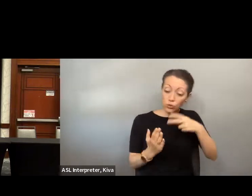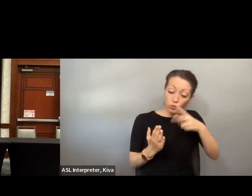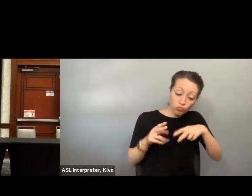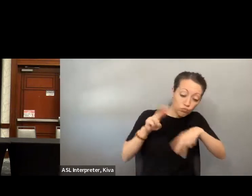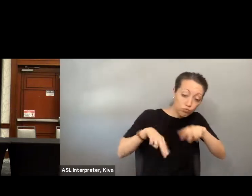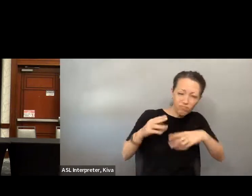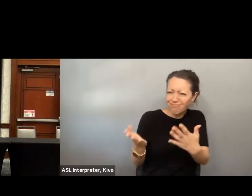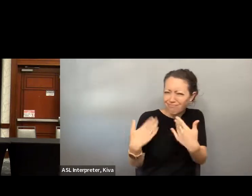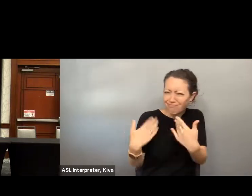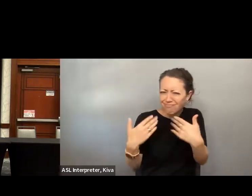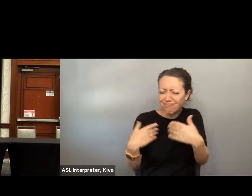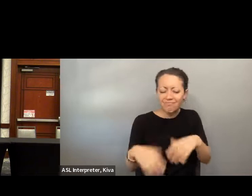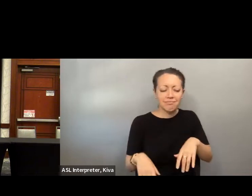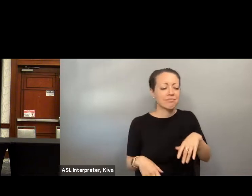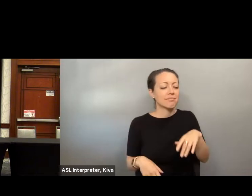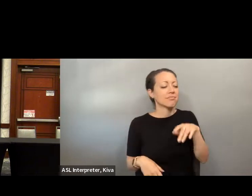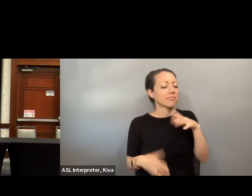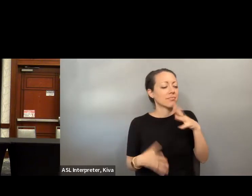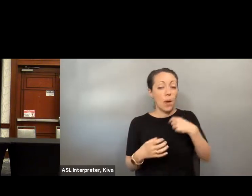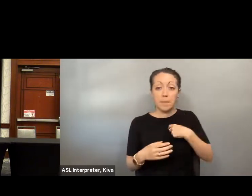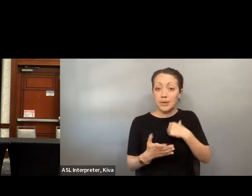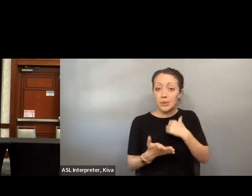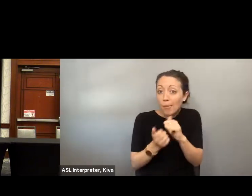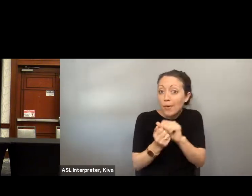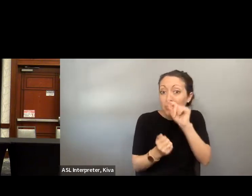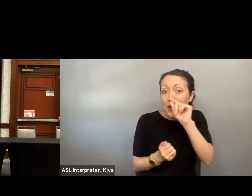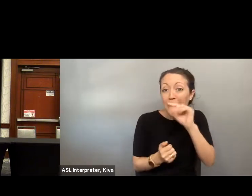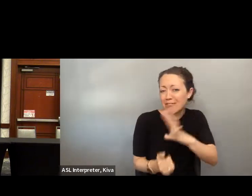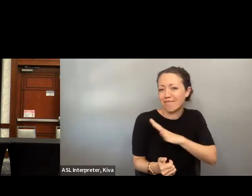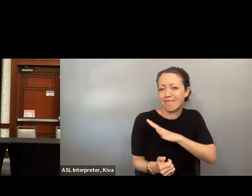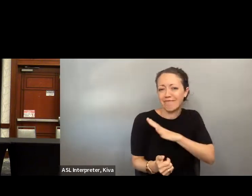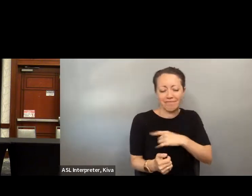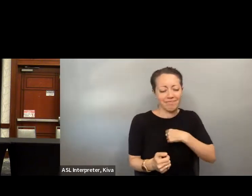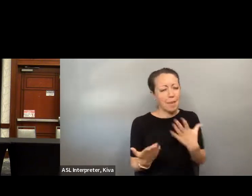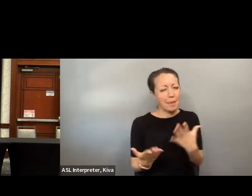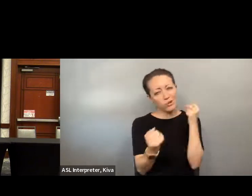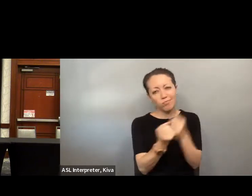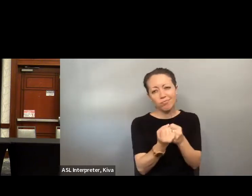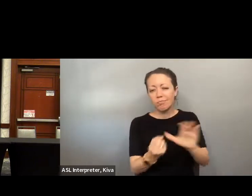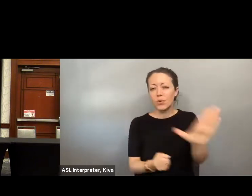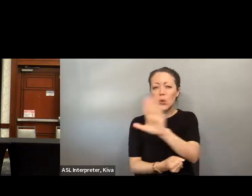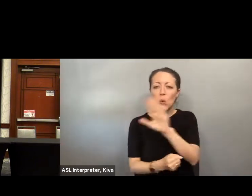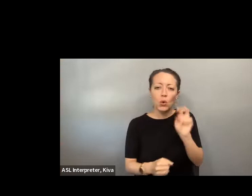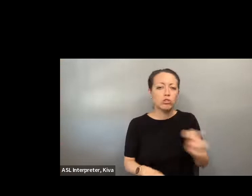I'm I'm all also available by email And I need to pass that along to whether it be, if you need a listening ear, whether it be somebody you need somebody to look over an op-ed that you're when you push out, in your community, about your to the vote a twitter, thread, whatever it may whether it be you need somebody to look over an on Ed